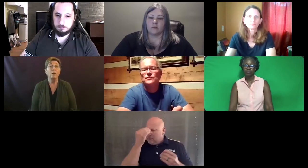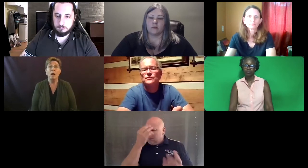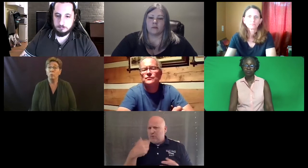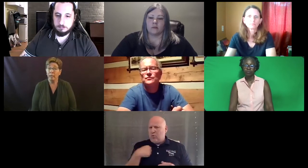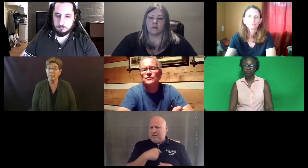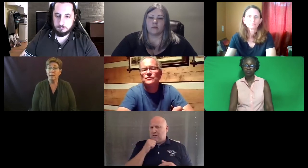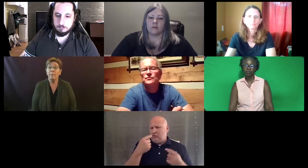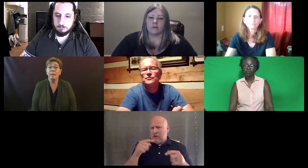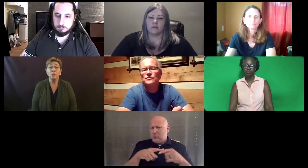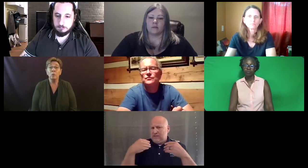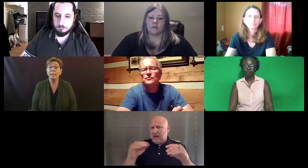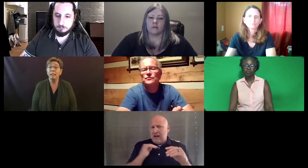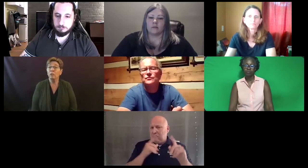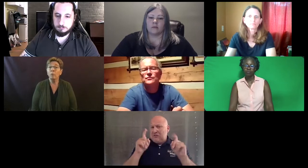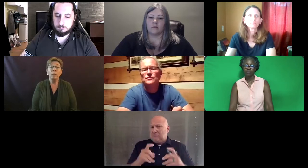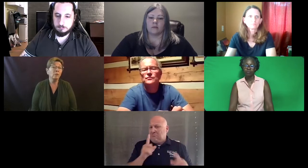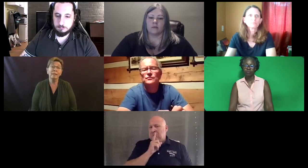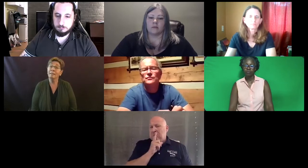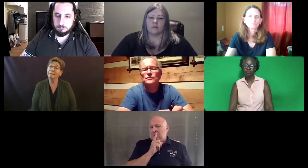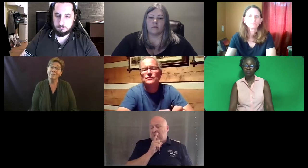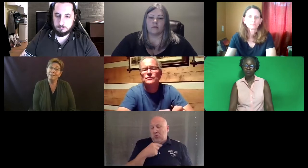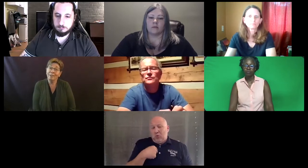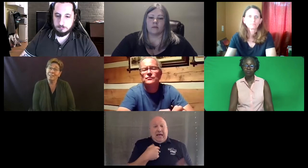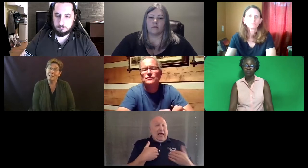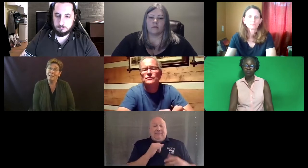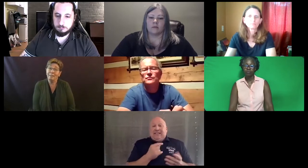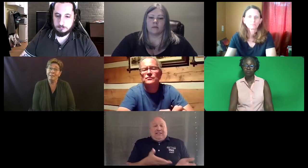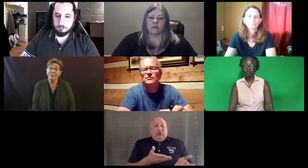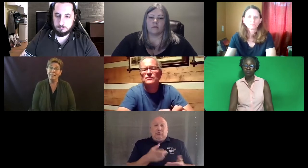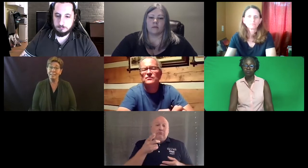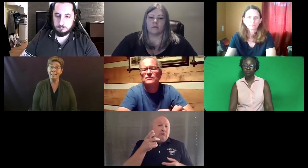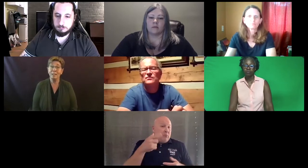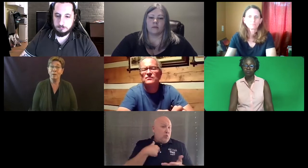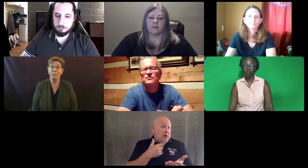But I do want to let you know that we're not trying to sell our assessment or test to anyone.